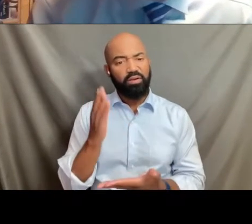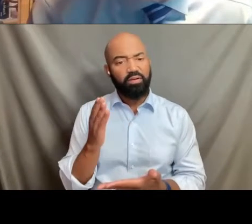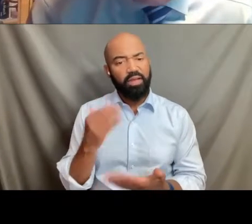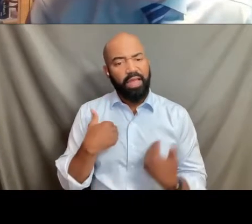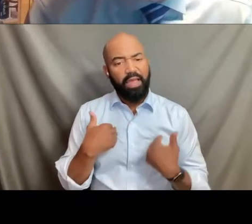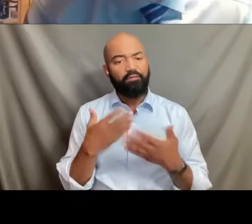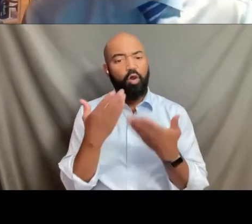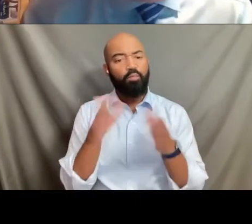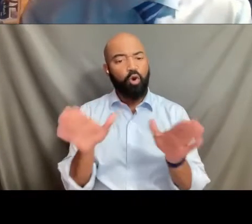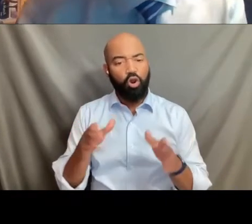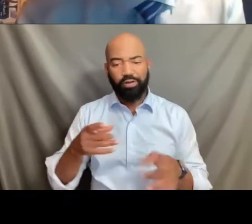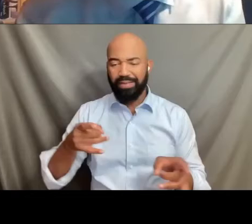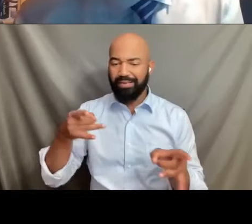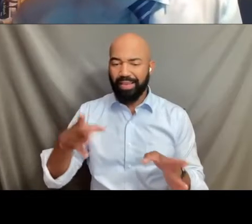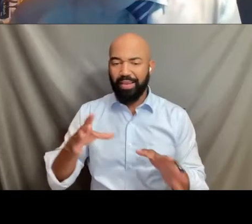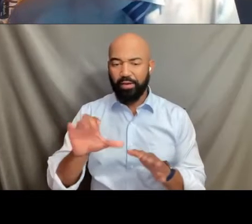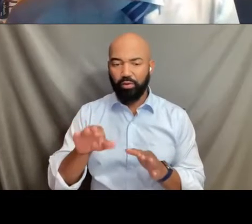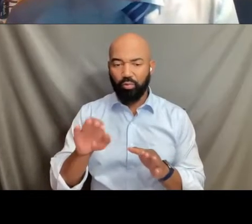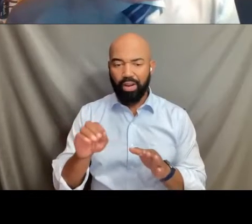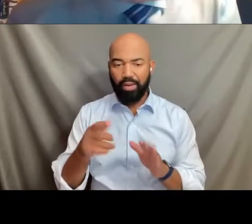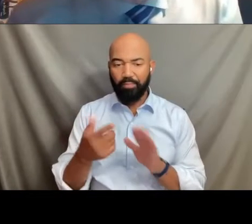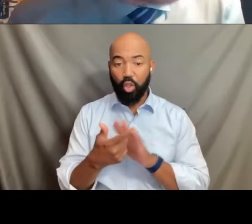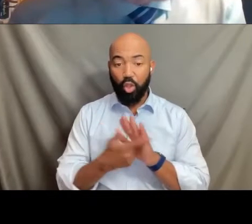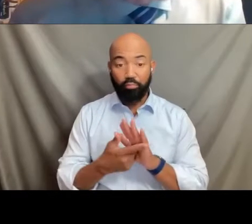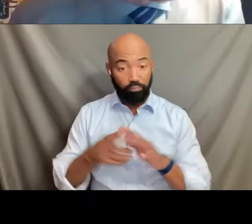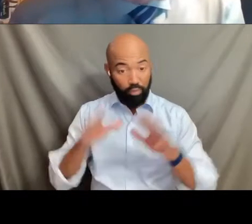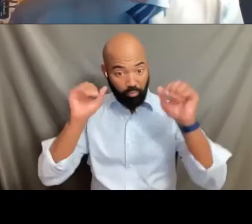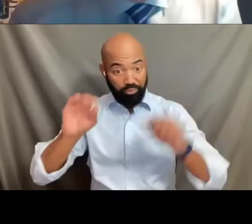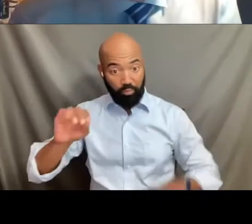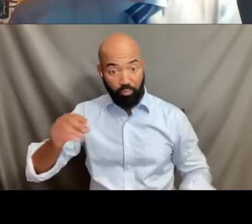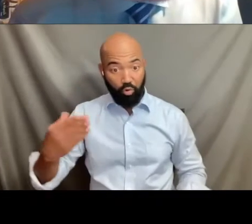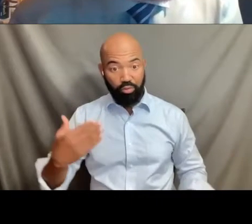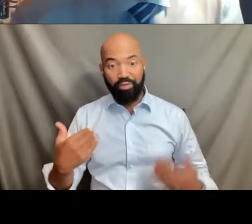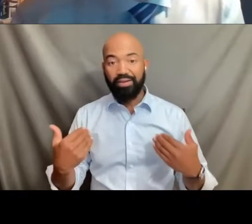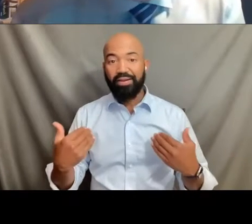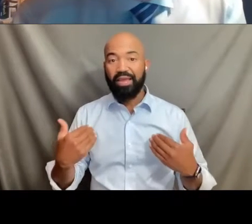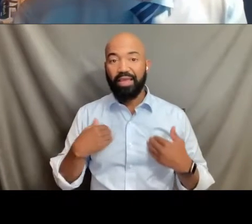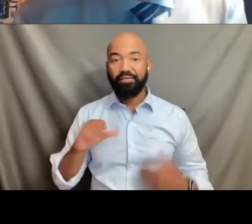President Obama did in fact sign the Shepherd Bird Act